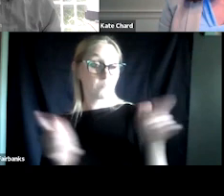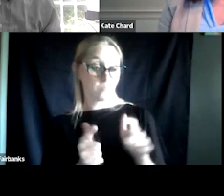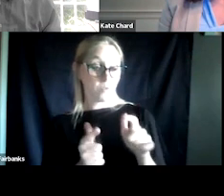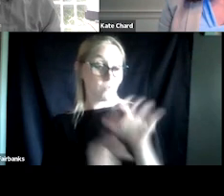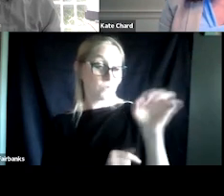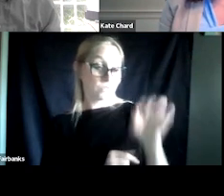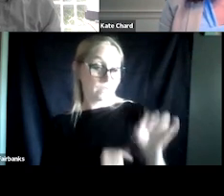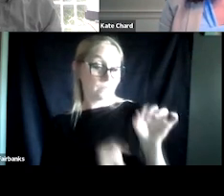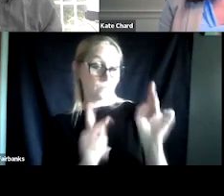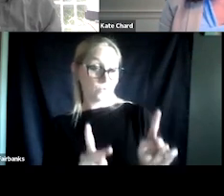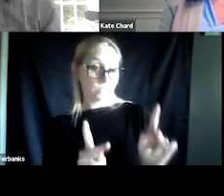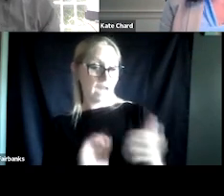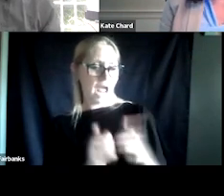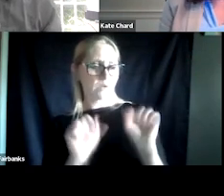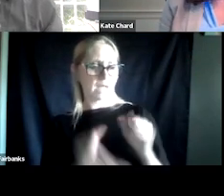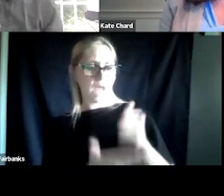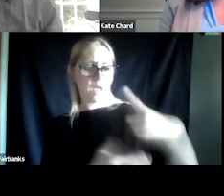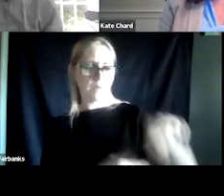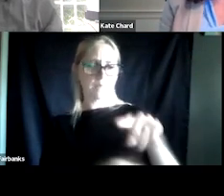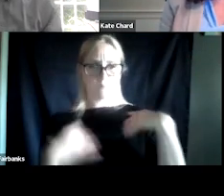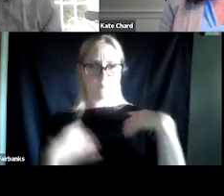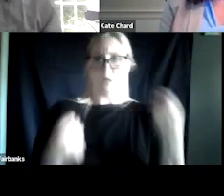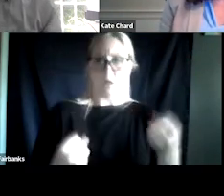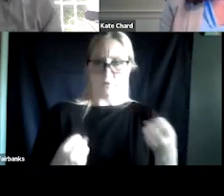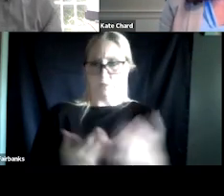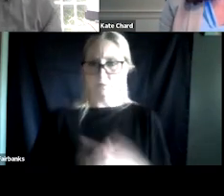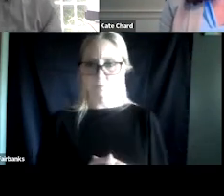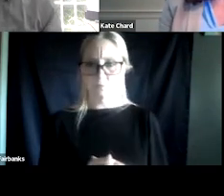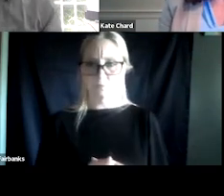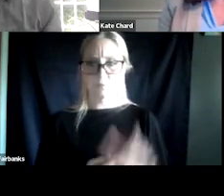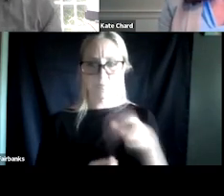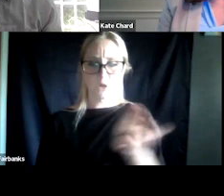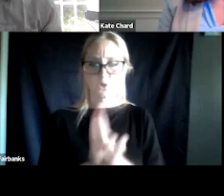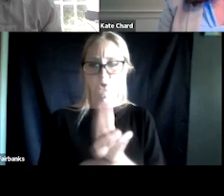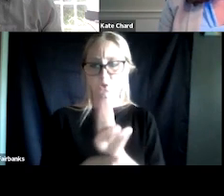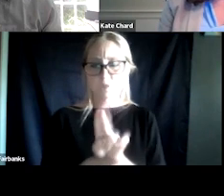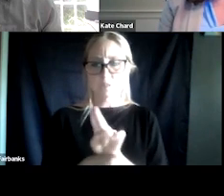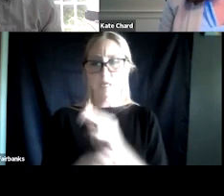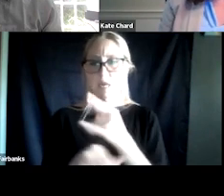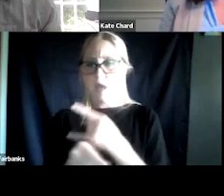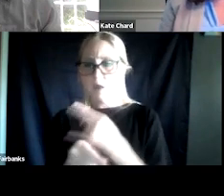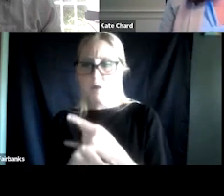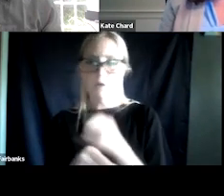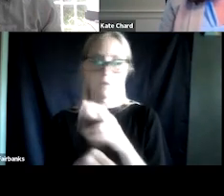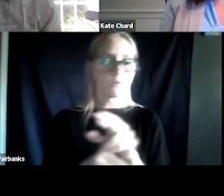And how do I think about the fact that they're using alcohol or other substances? What are the things that they're telling themselves